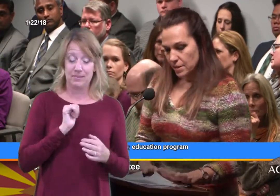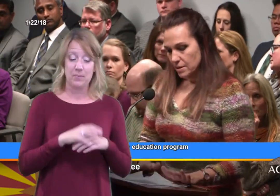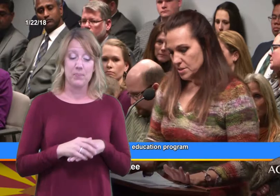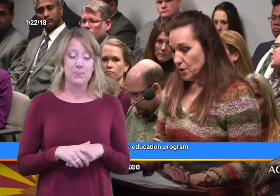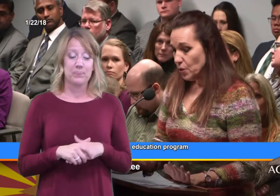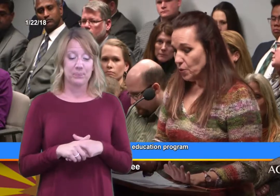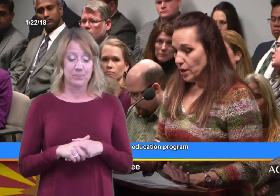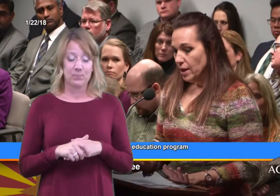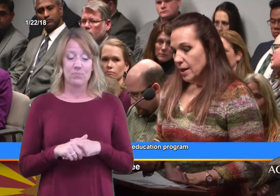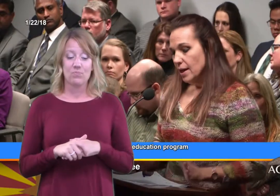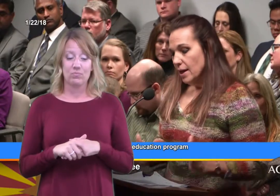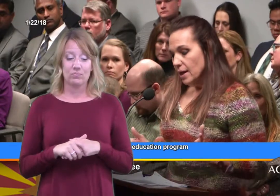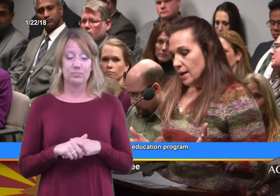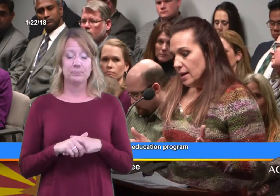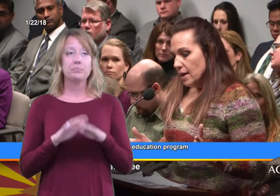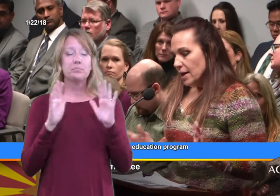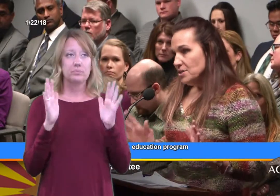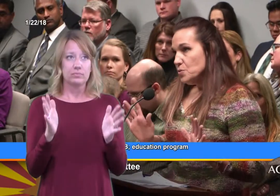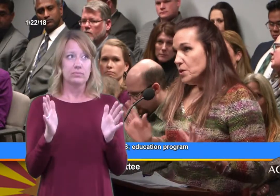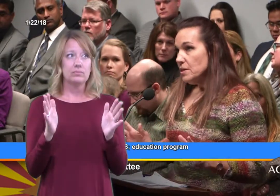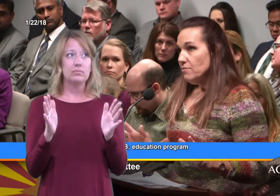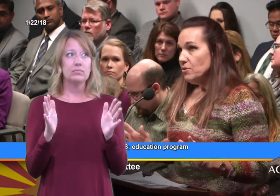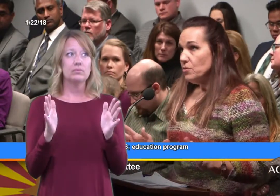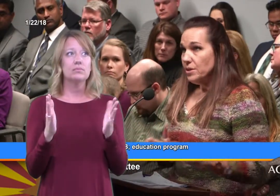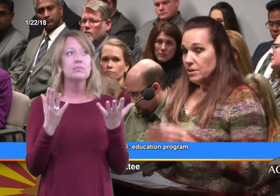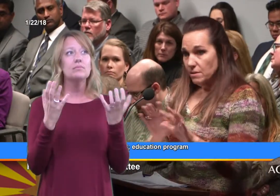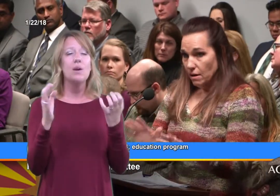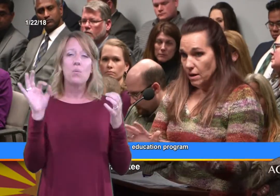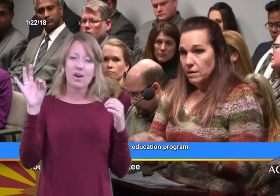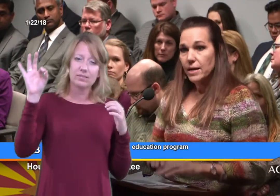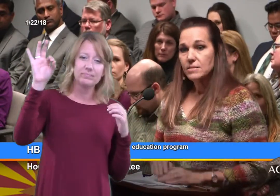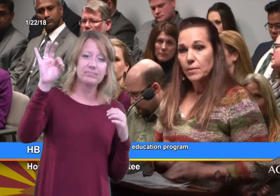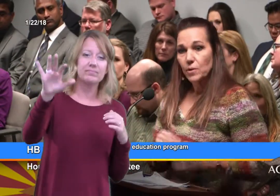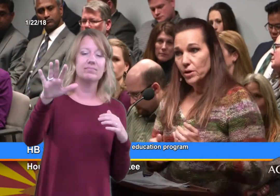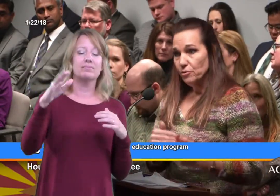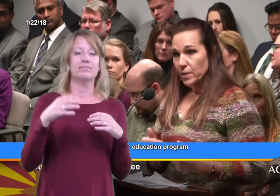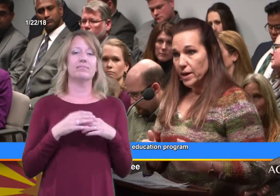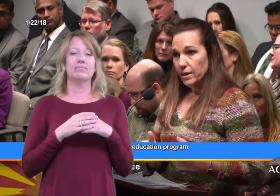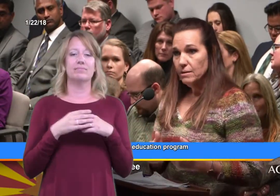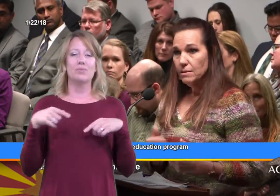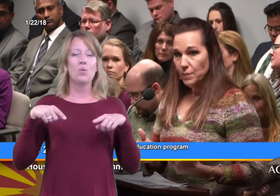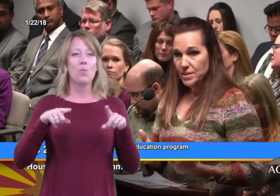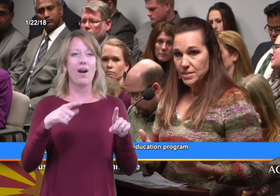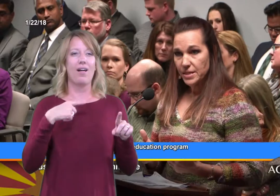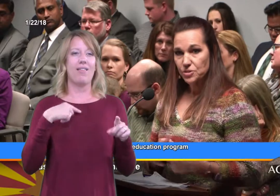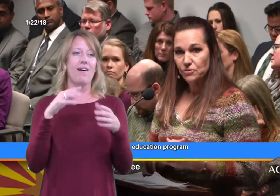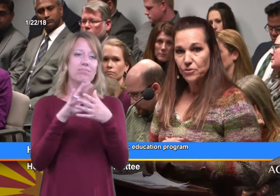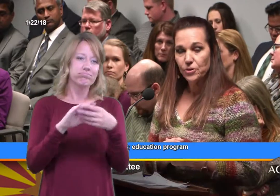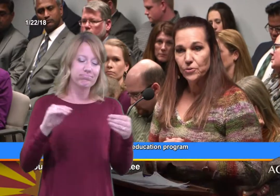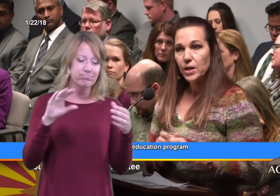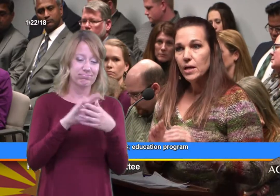So I just want to leave you with a thought as I'm going through my my presentation for you,